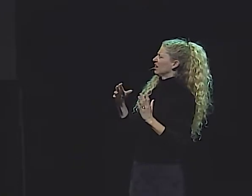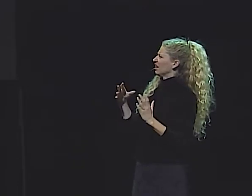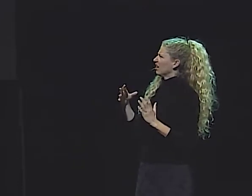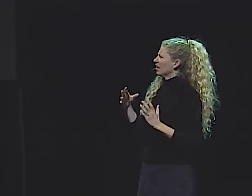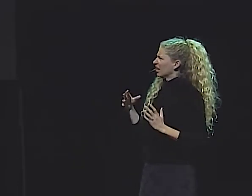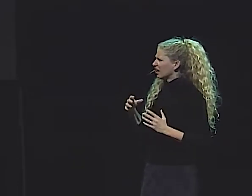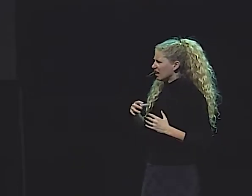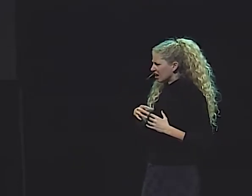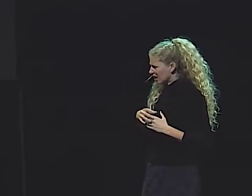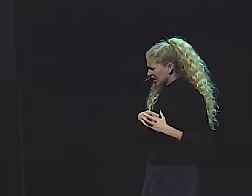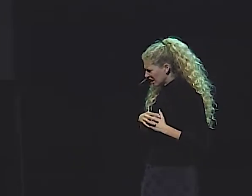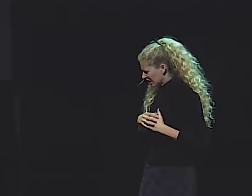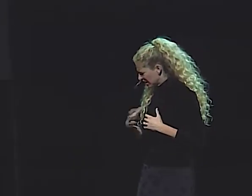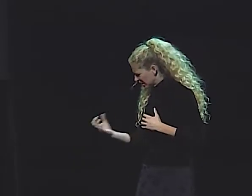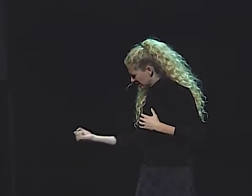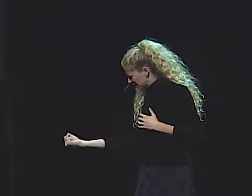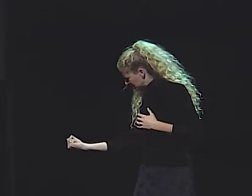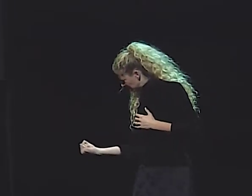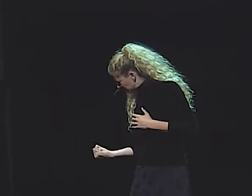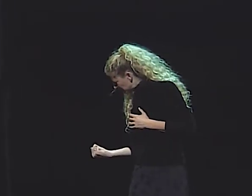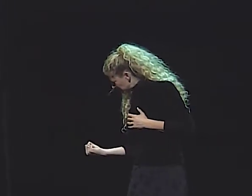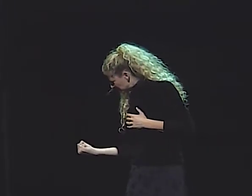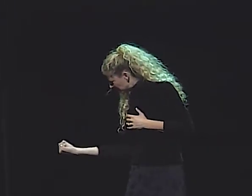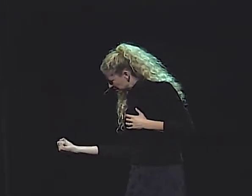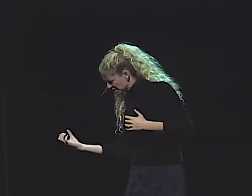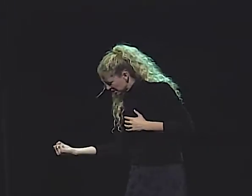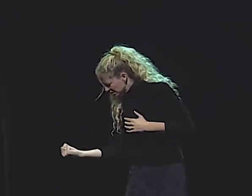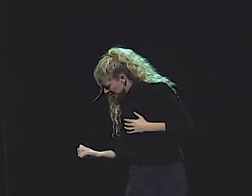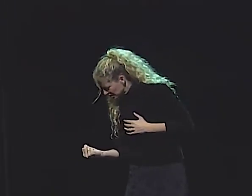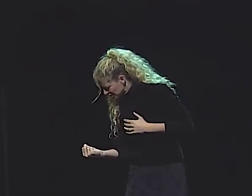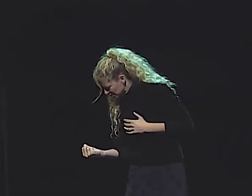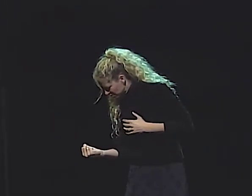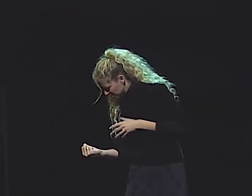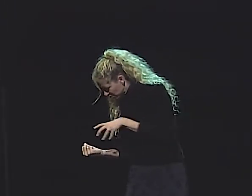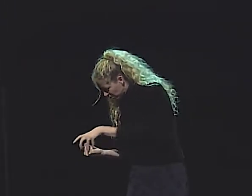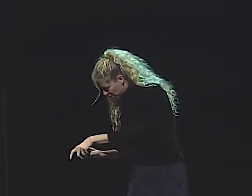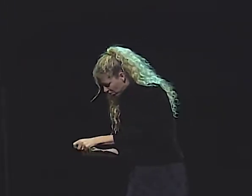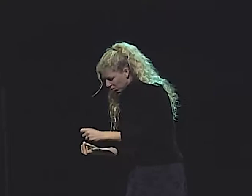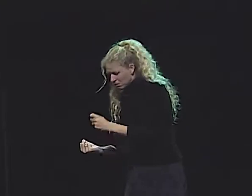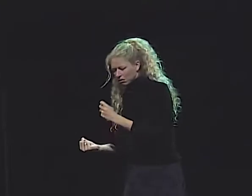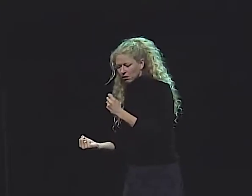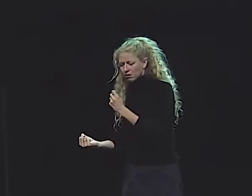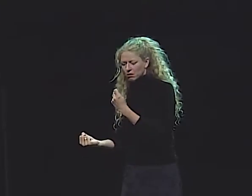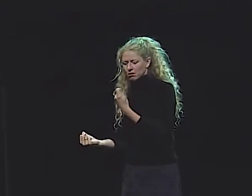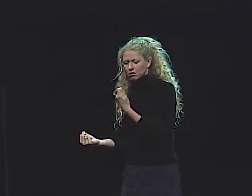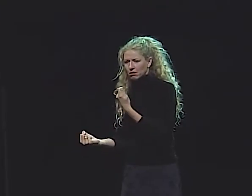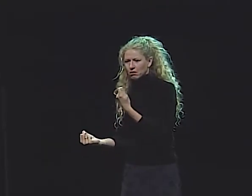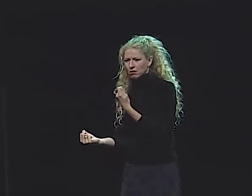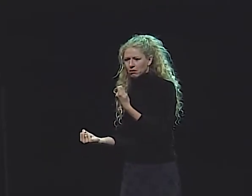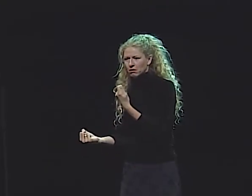AND WHEN SHE LOOKED AT ONE THING, A BUG JUMPED OUT AND SCARED HER, AND SHE OPENED A DRAWER